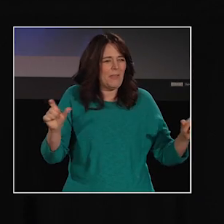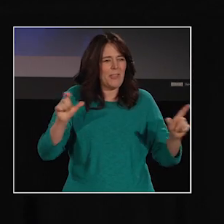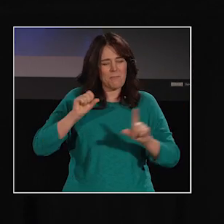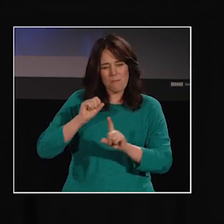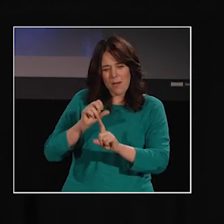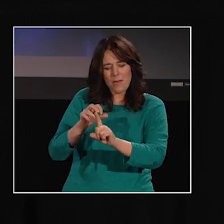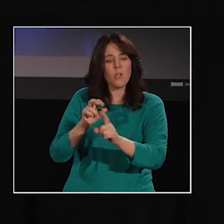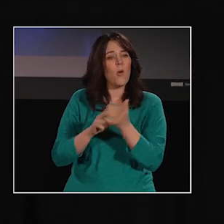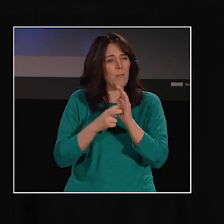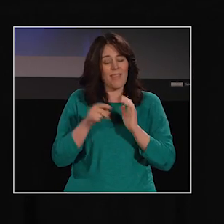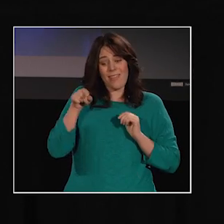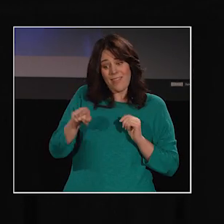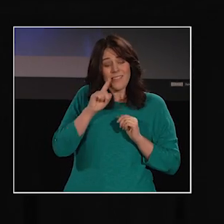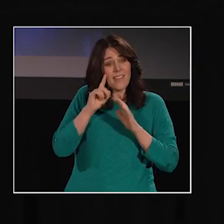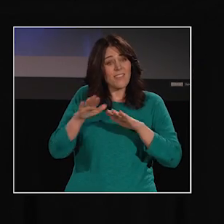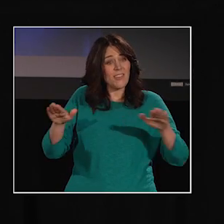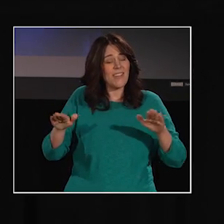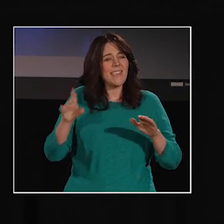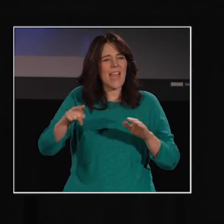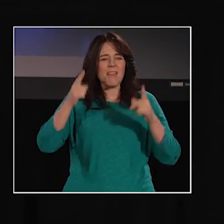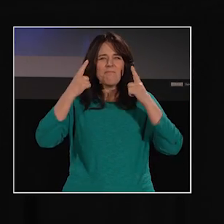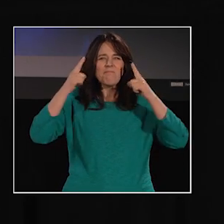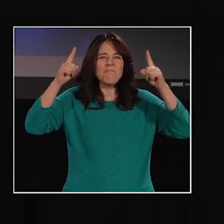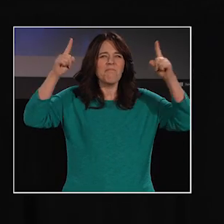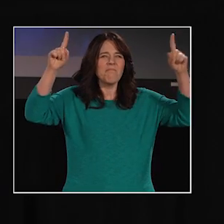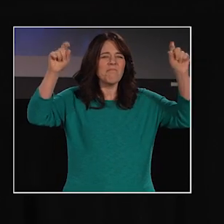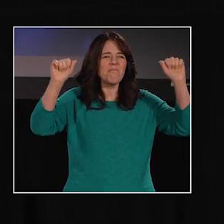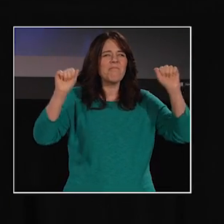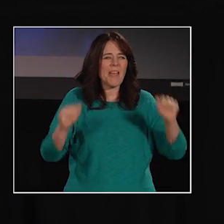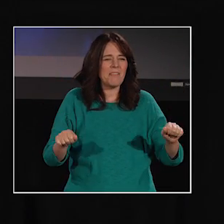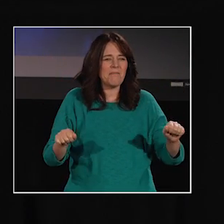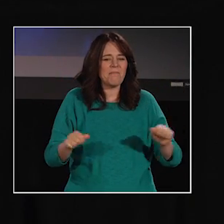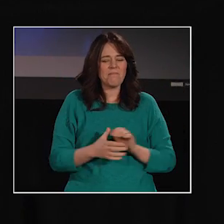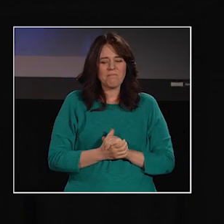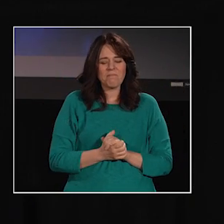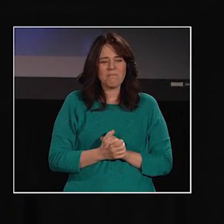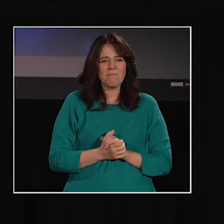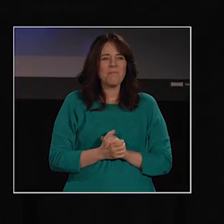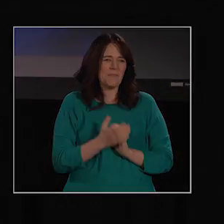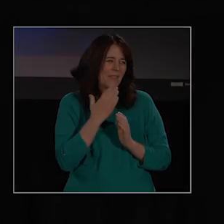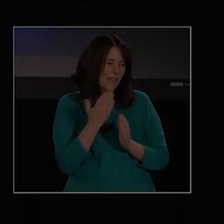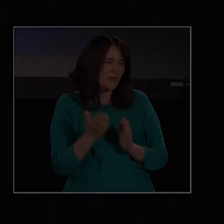so that they too can reach their full potential. Thank you.